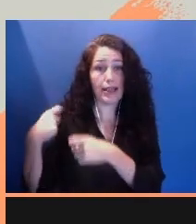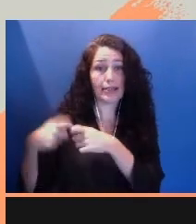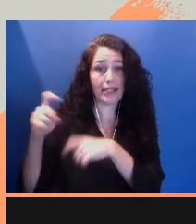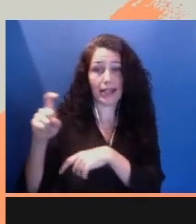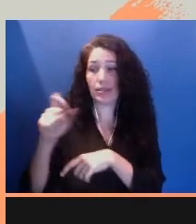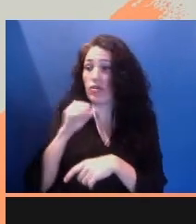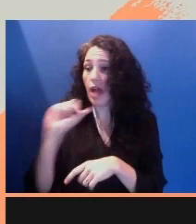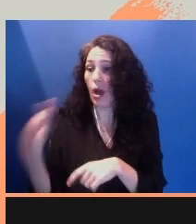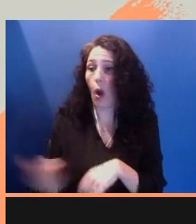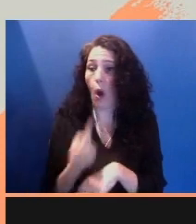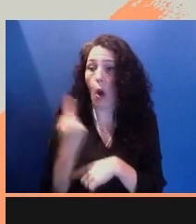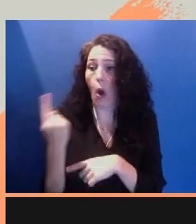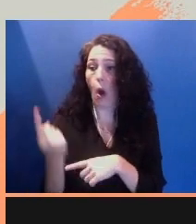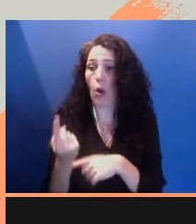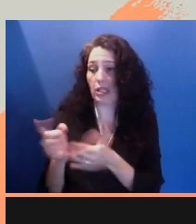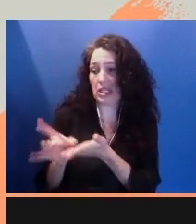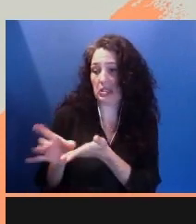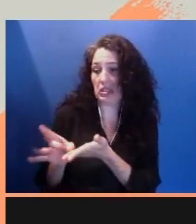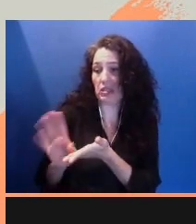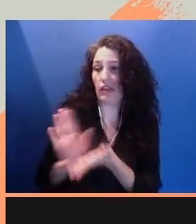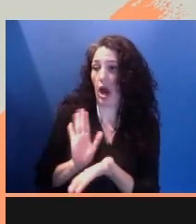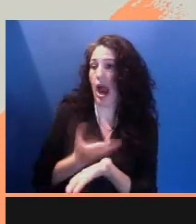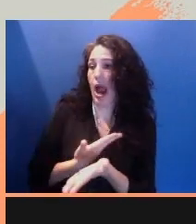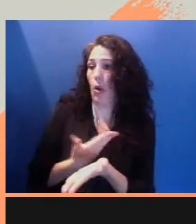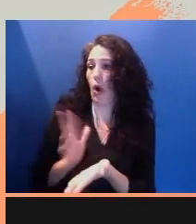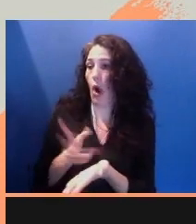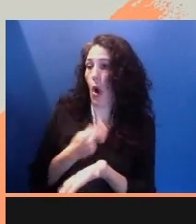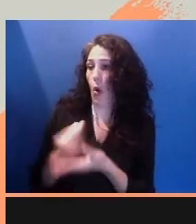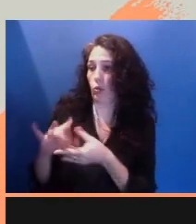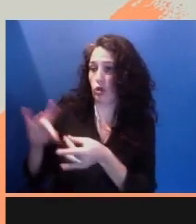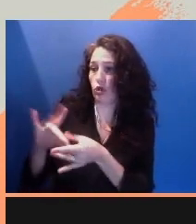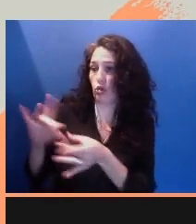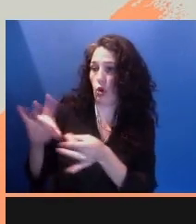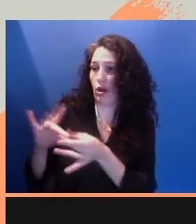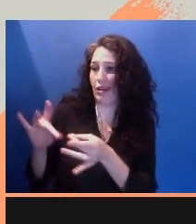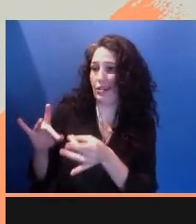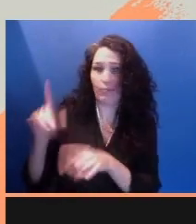from telling our own stories through difficulty finding funding.